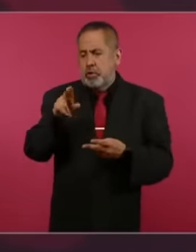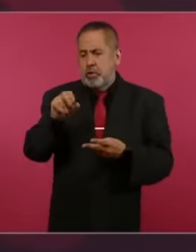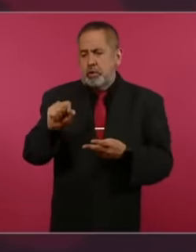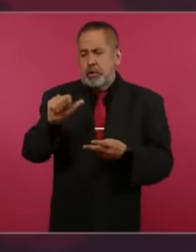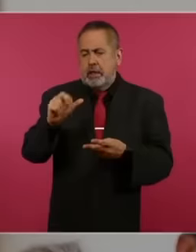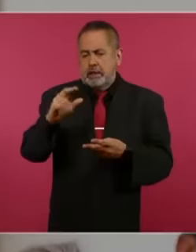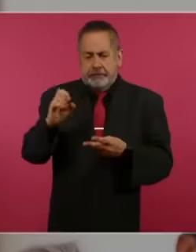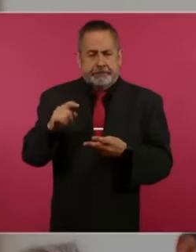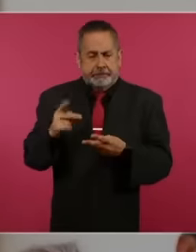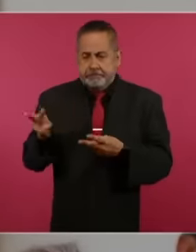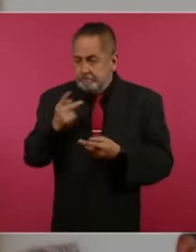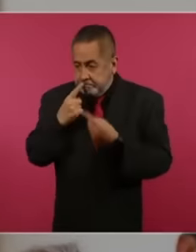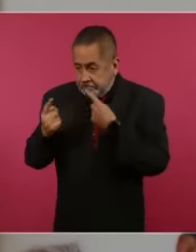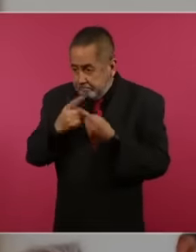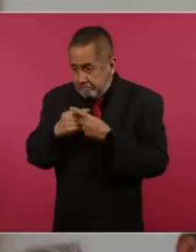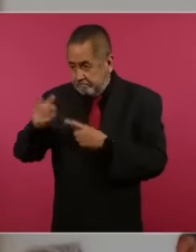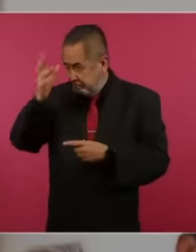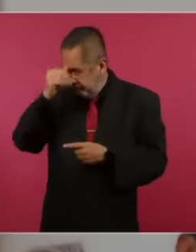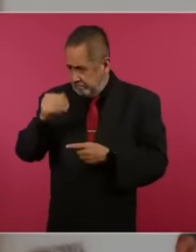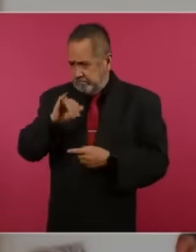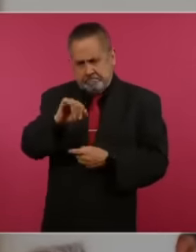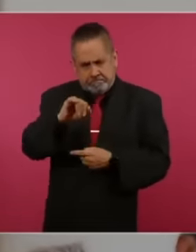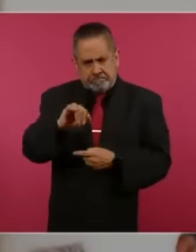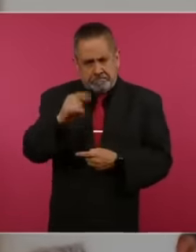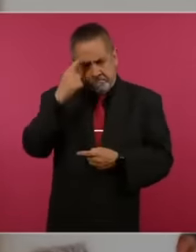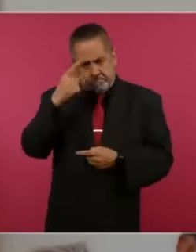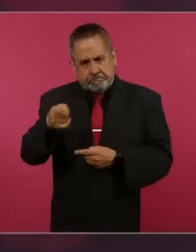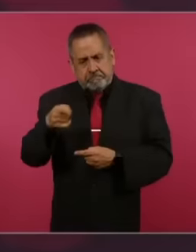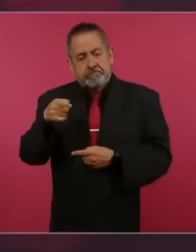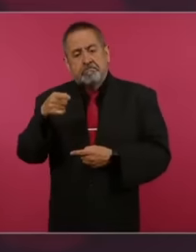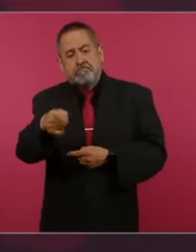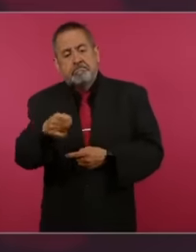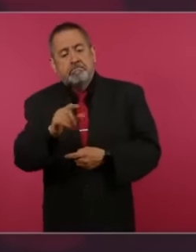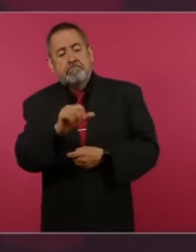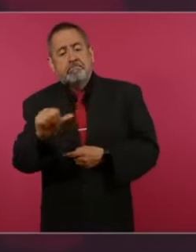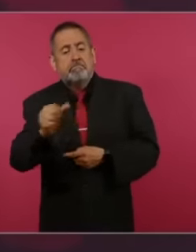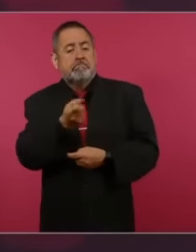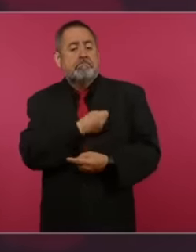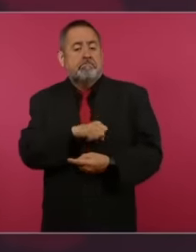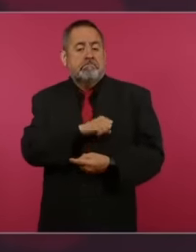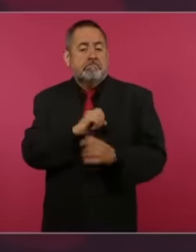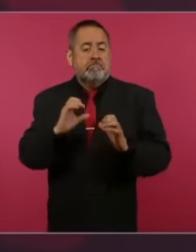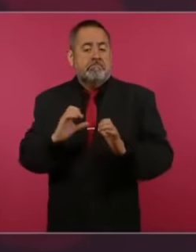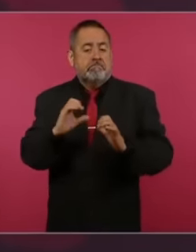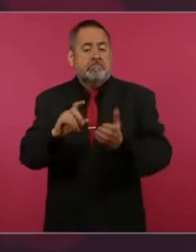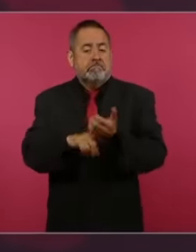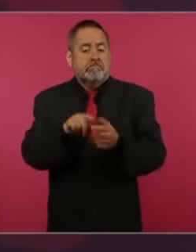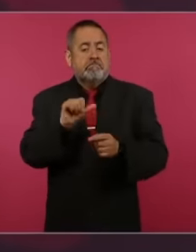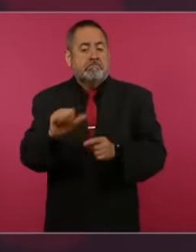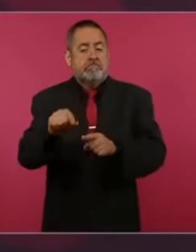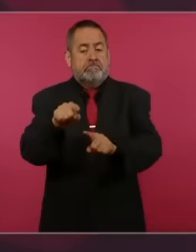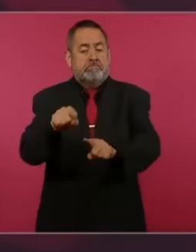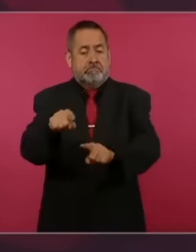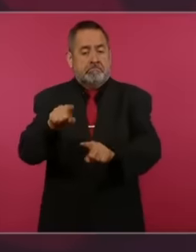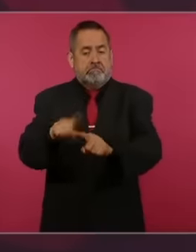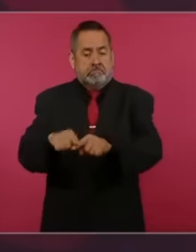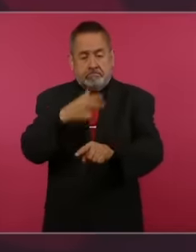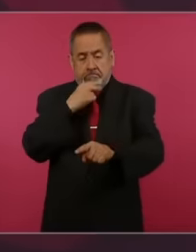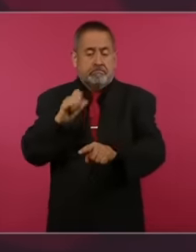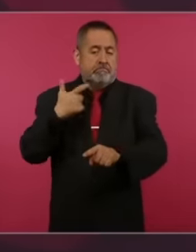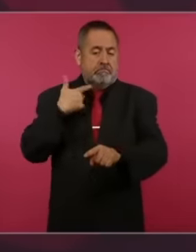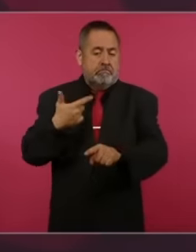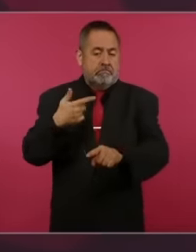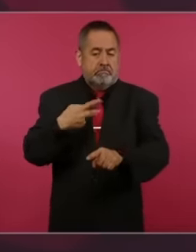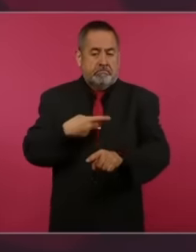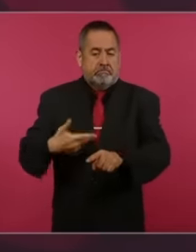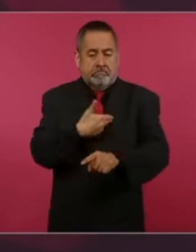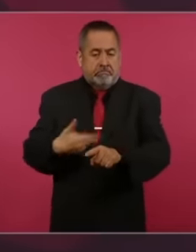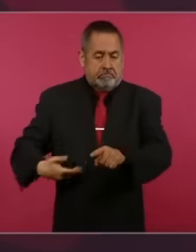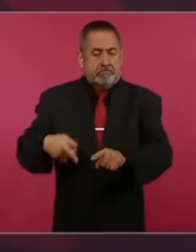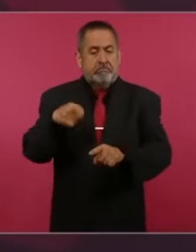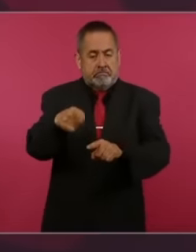to take care of the health of the former vice president of Ecuador